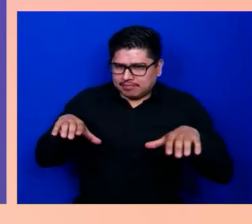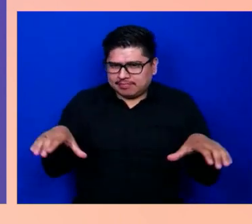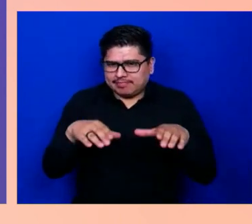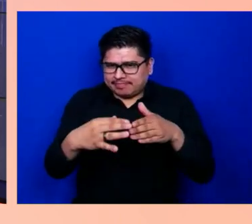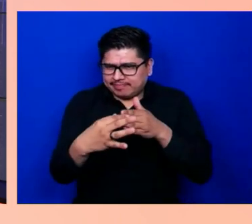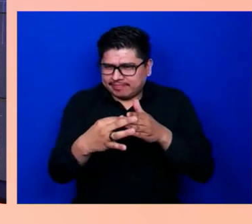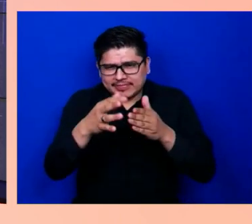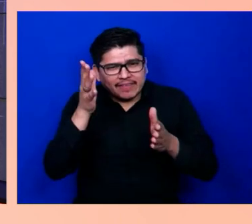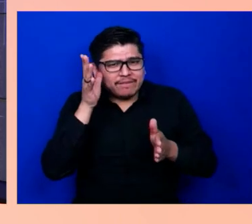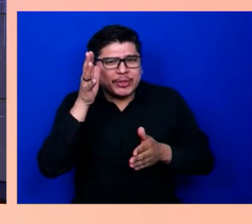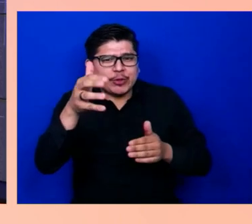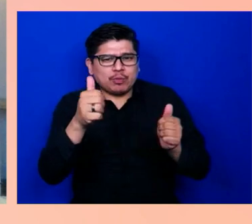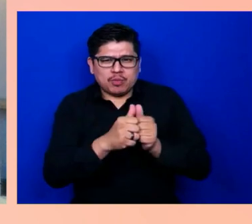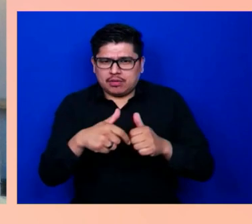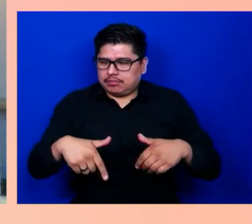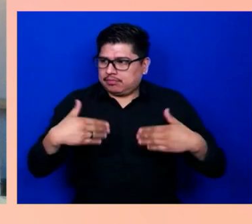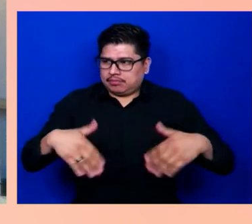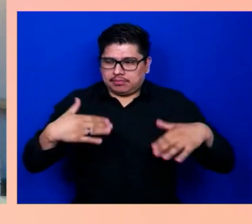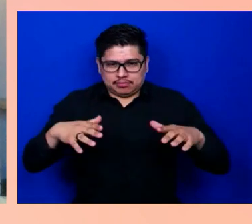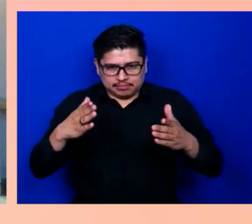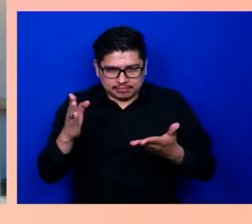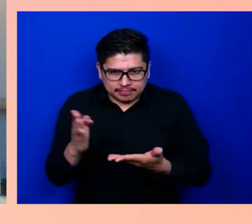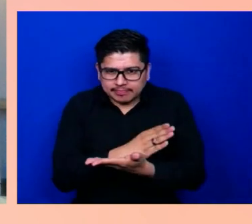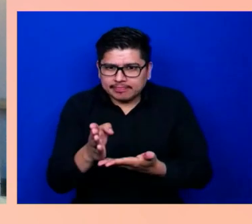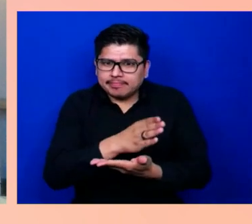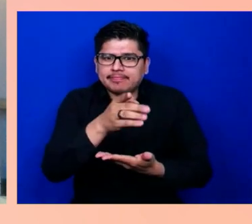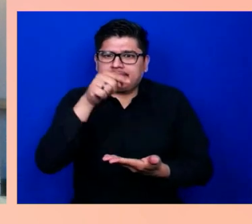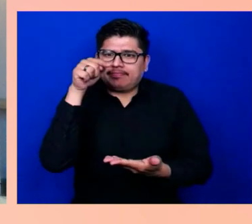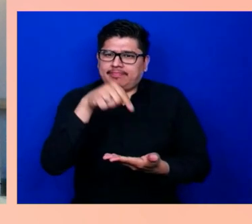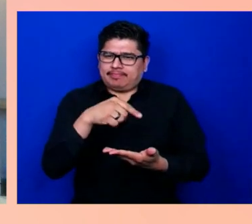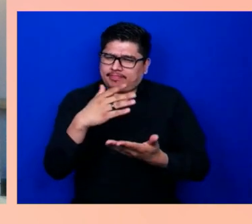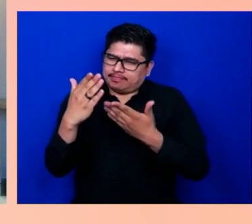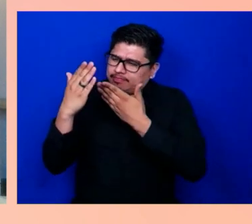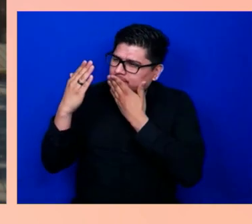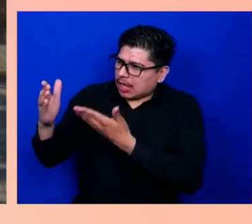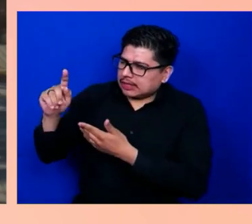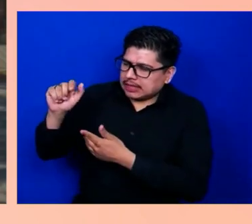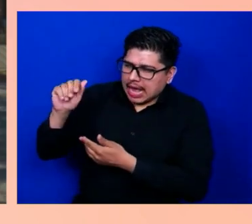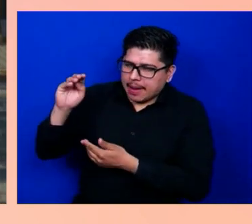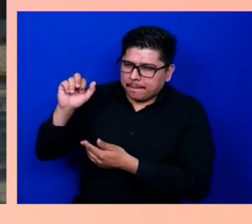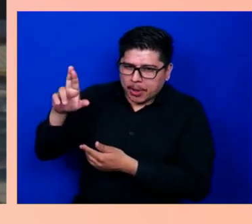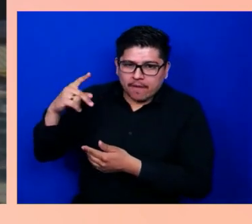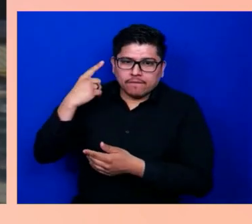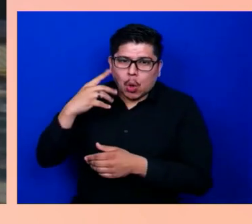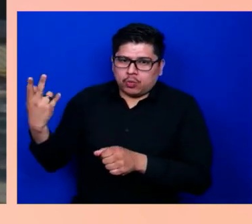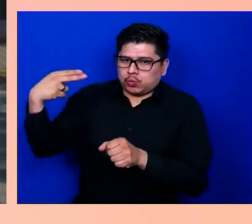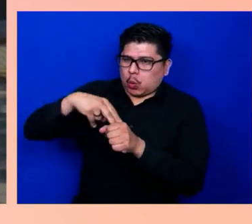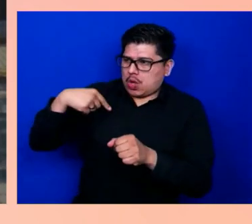and a big thank you to Tamara joining us from across the pond in London, which was snowing this morning.